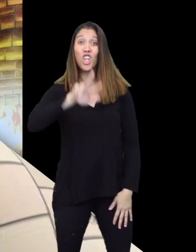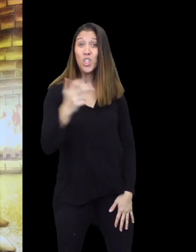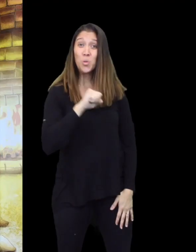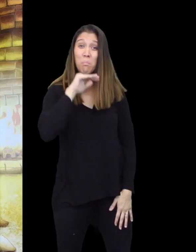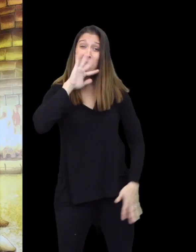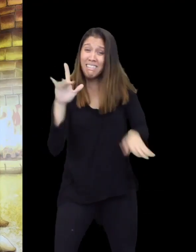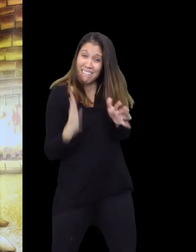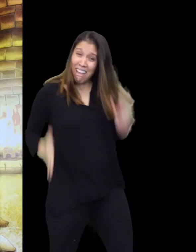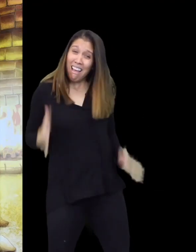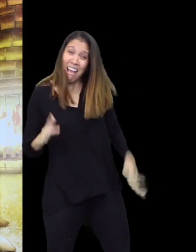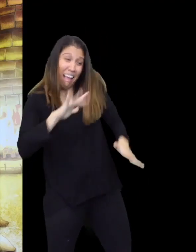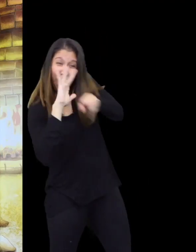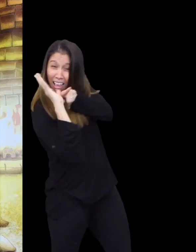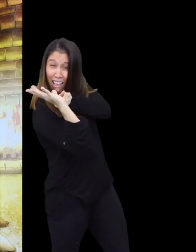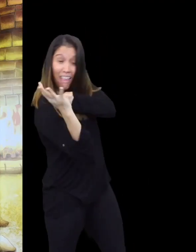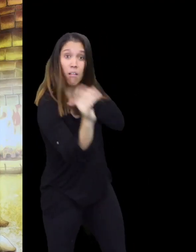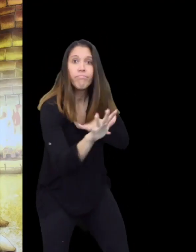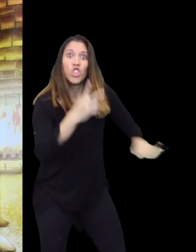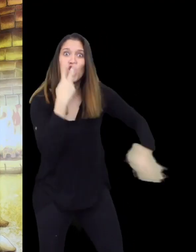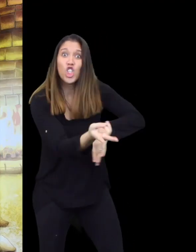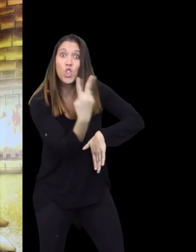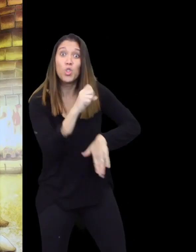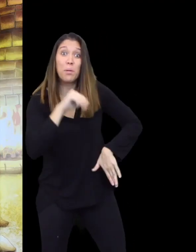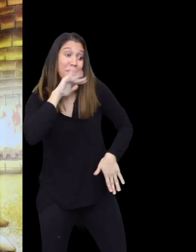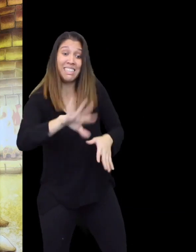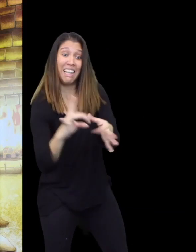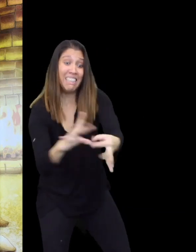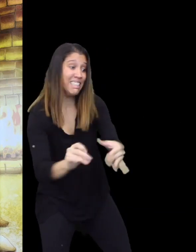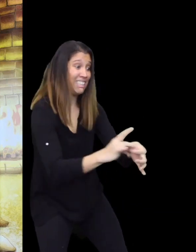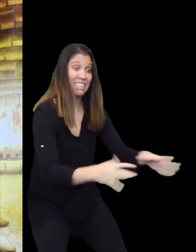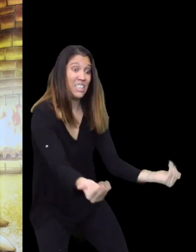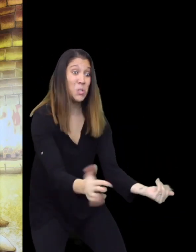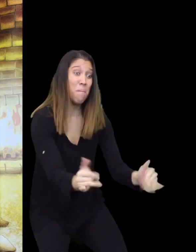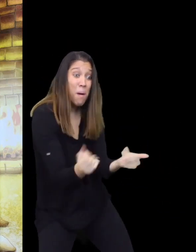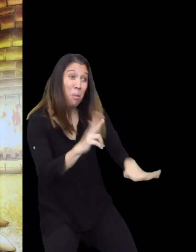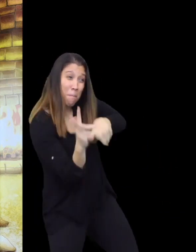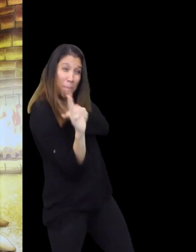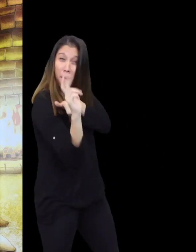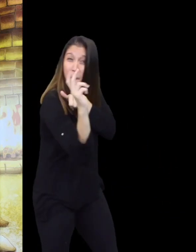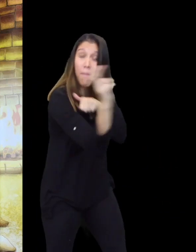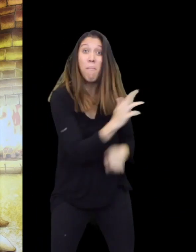The third Superpig ran to her brothers and freed them.